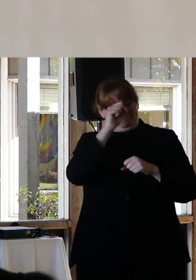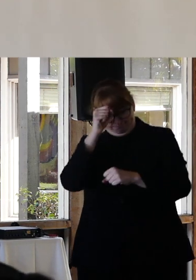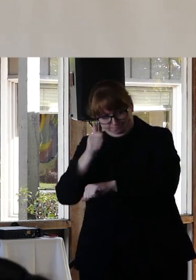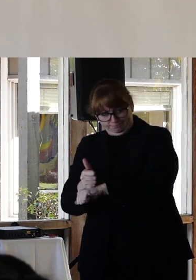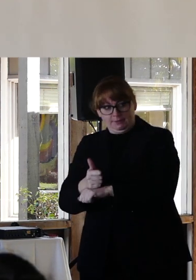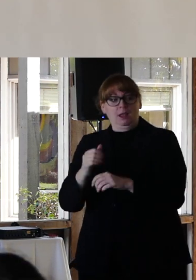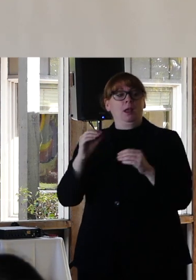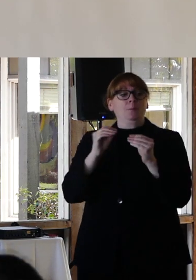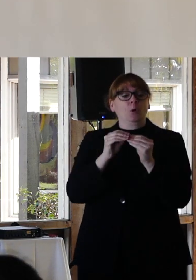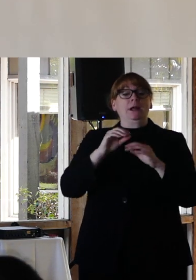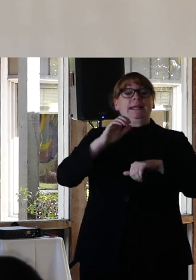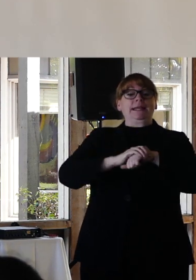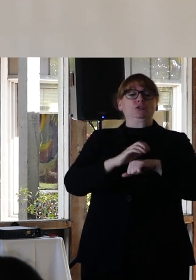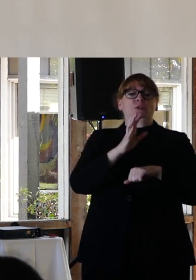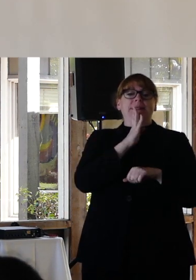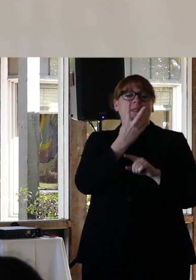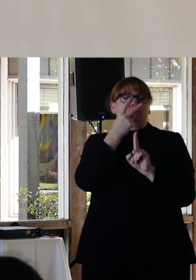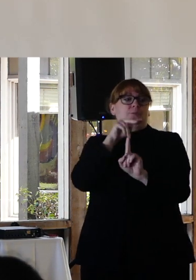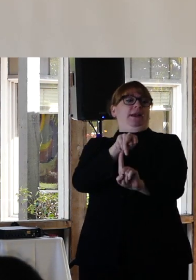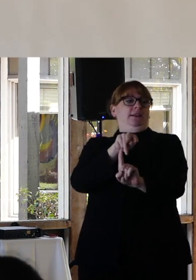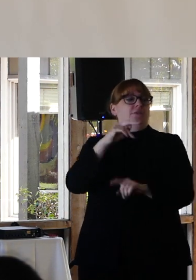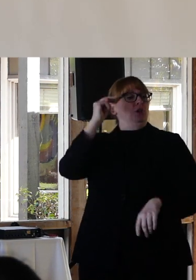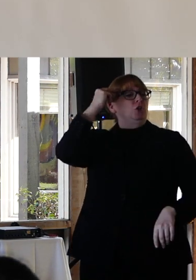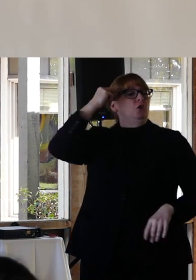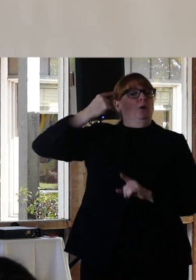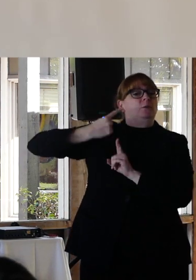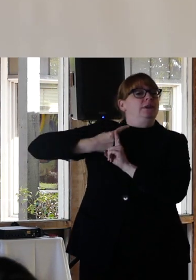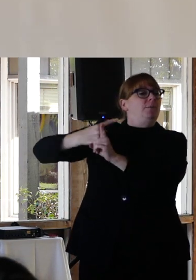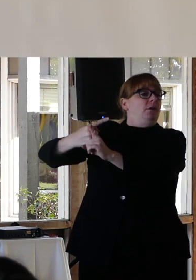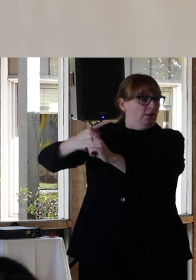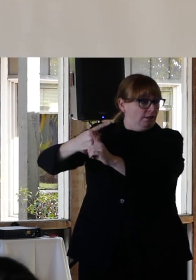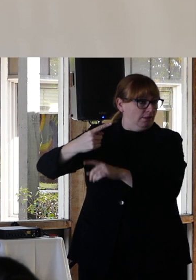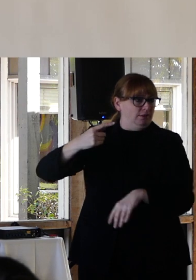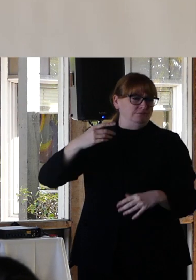speaking perspective. And historically it's really not made a whole lot